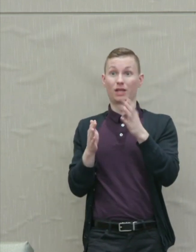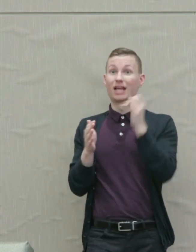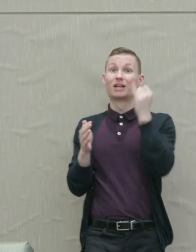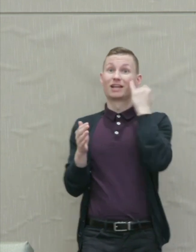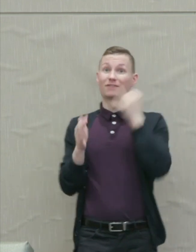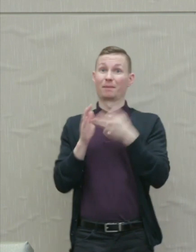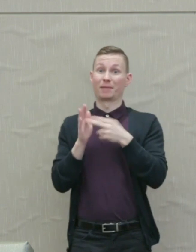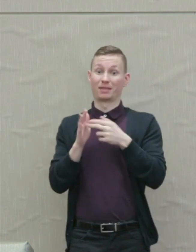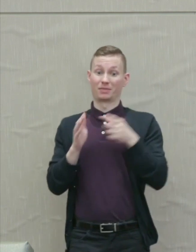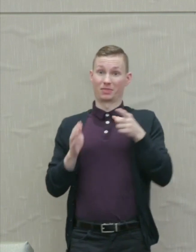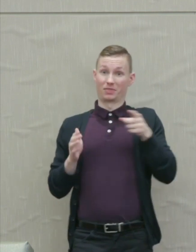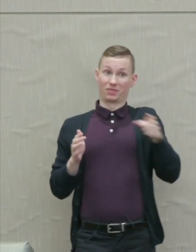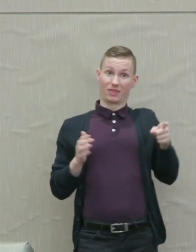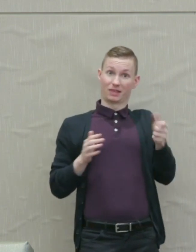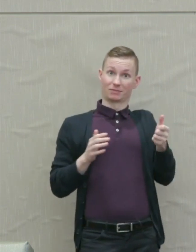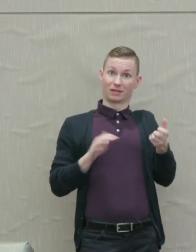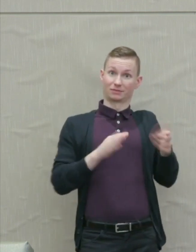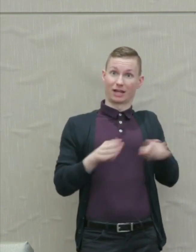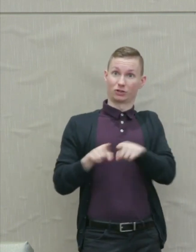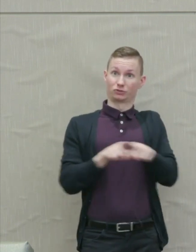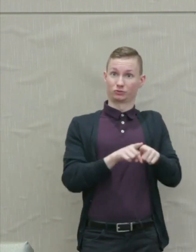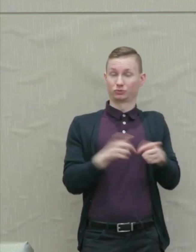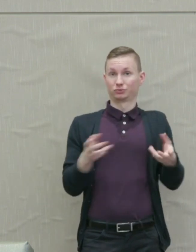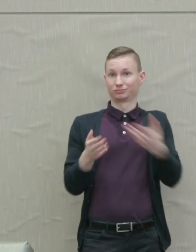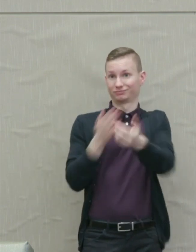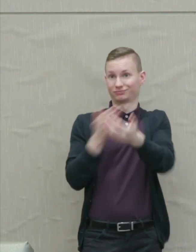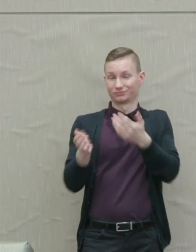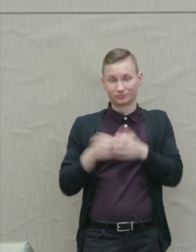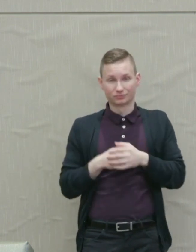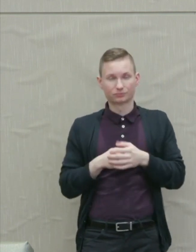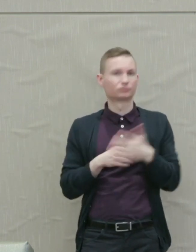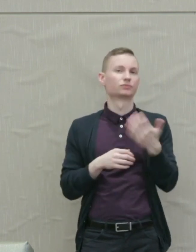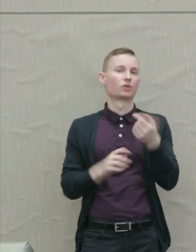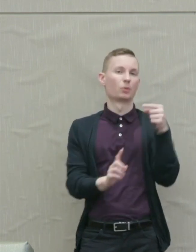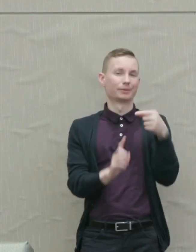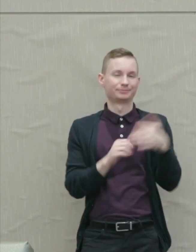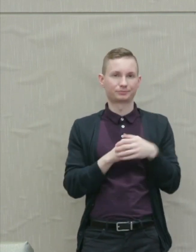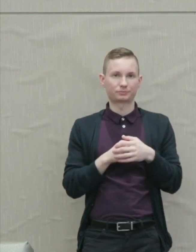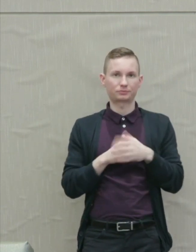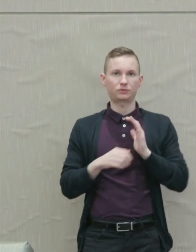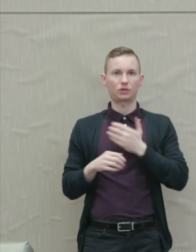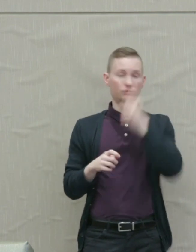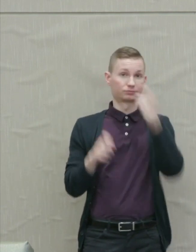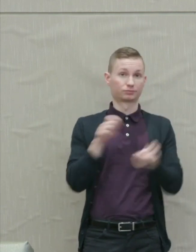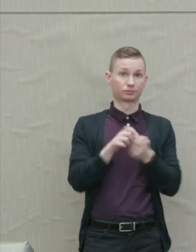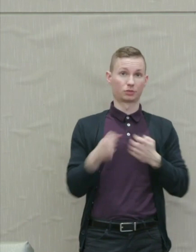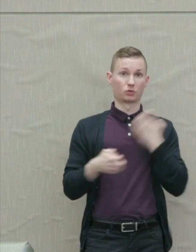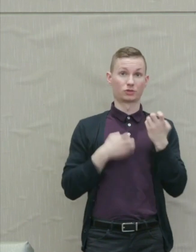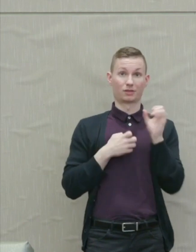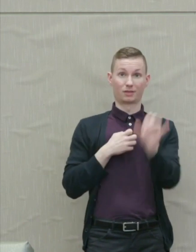themselves." Martha Nussbaum: Lucretius's point of course is that our retributive emotions are these